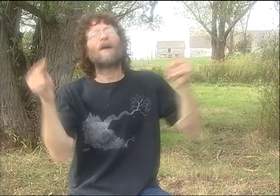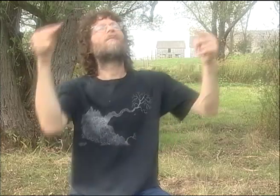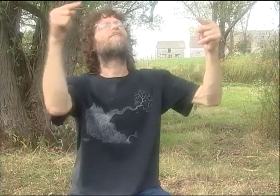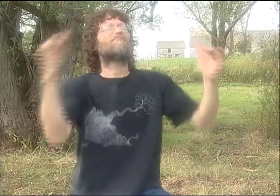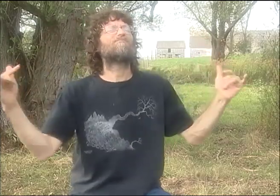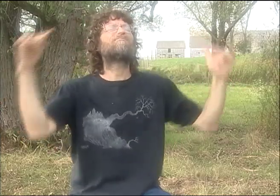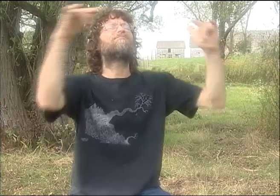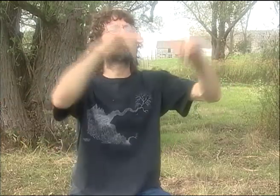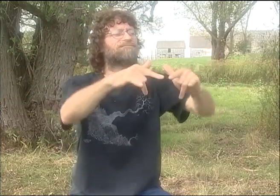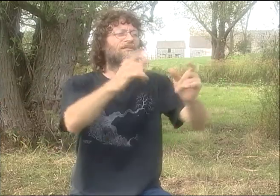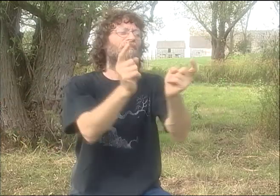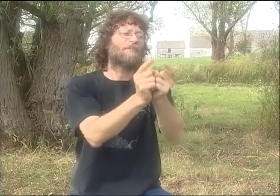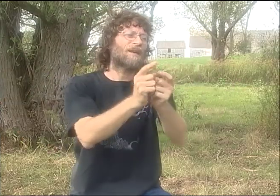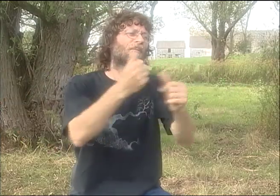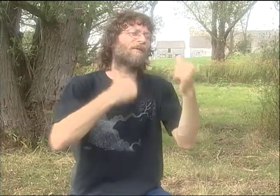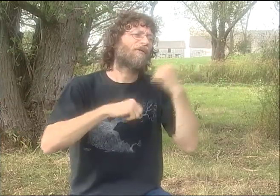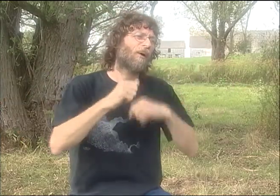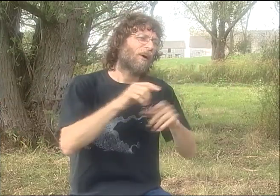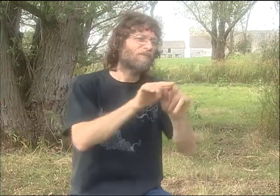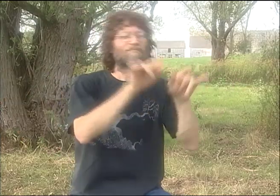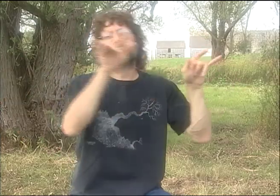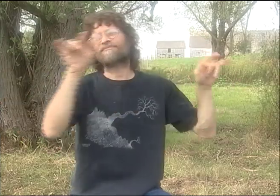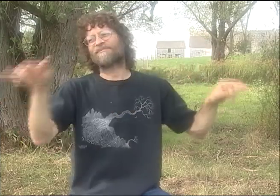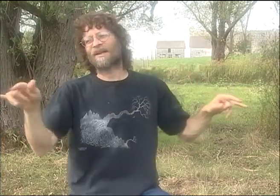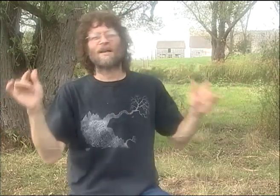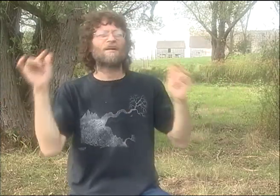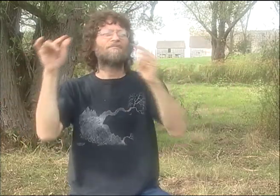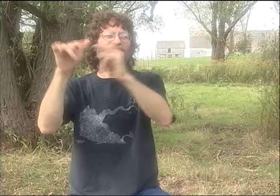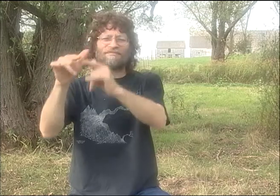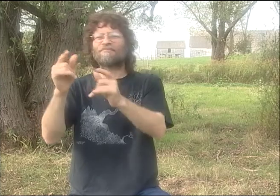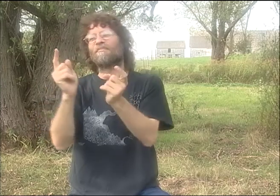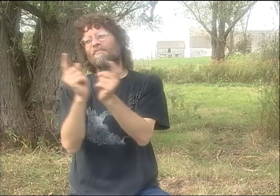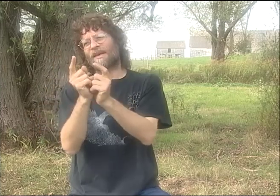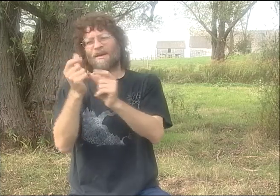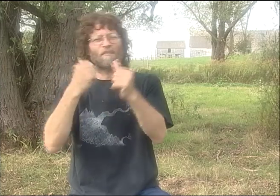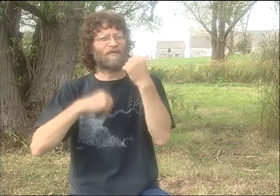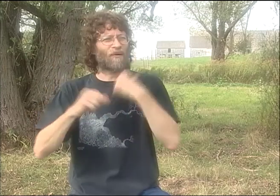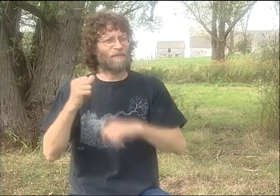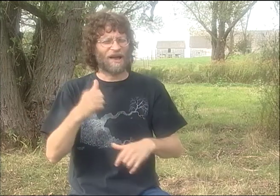AND WE SEE EACH OTHER AT LEAST EVERY MONTH OR TWO.